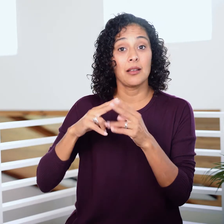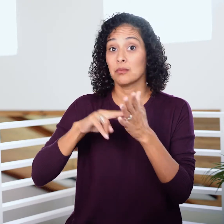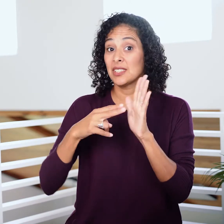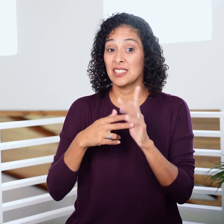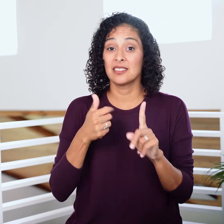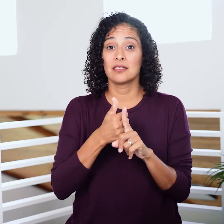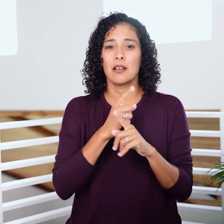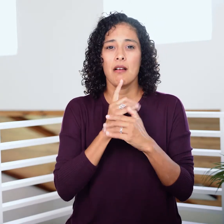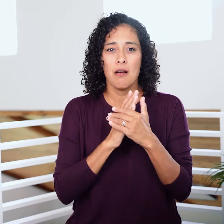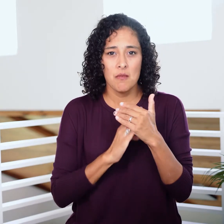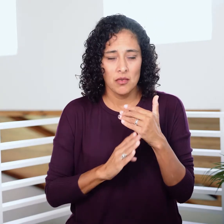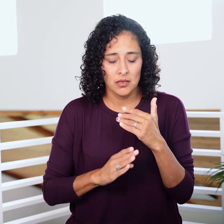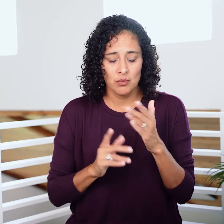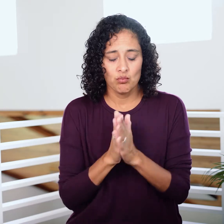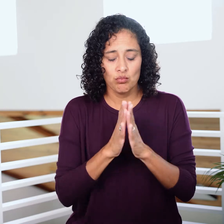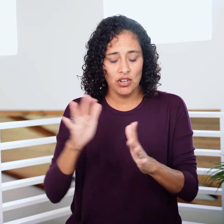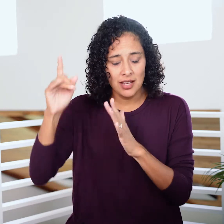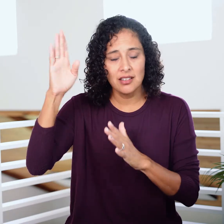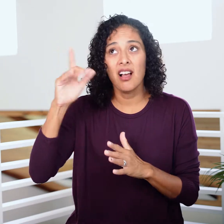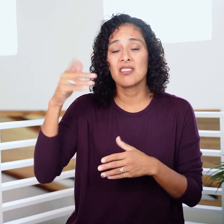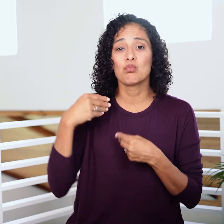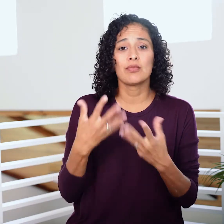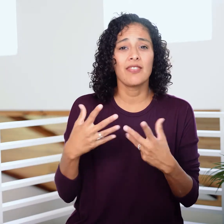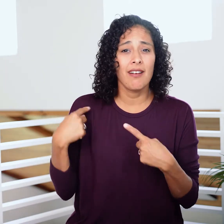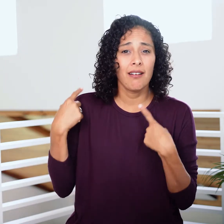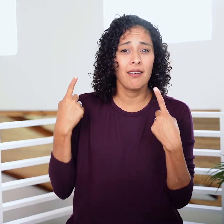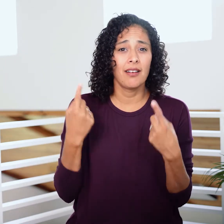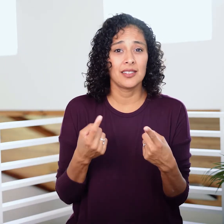He’s humbled and praises God for providing.